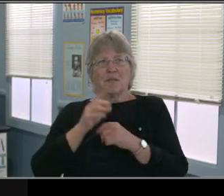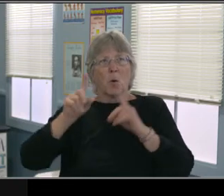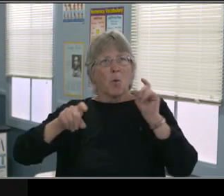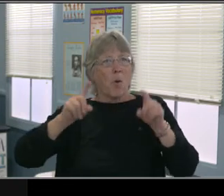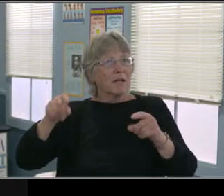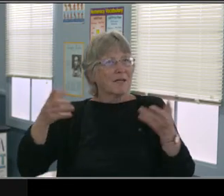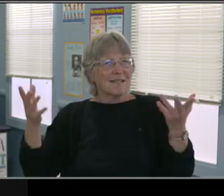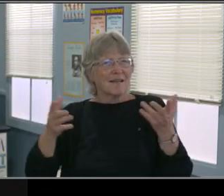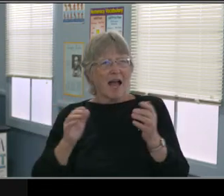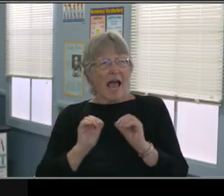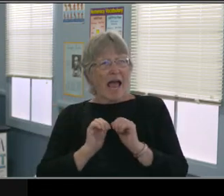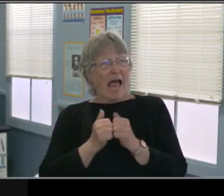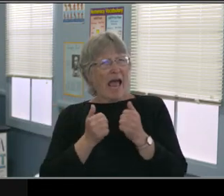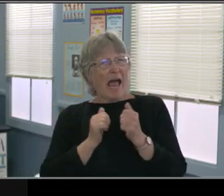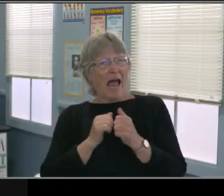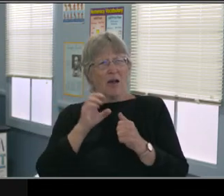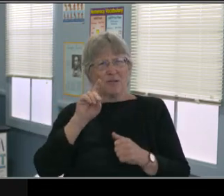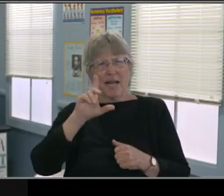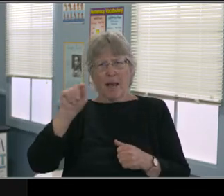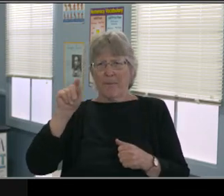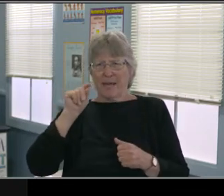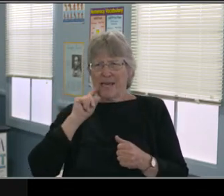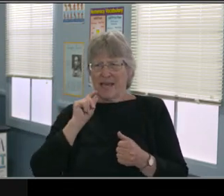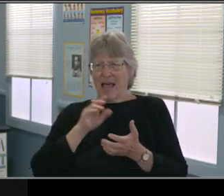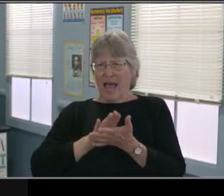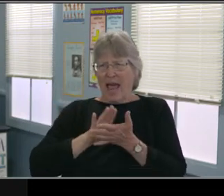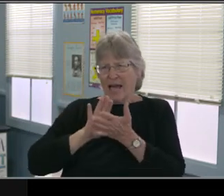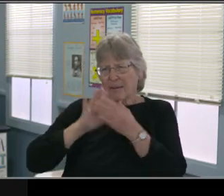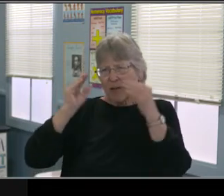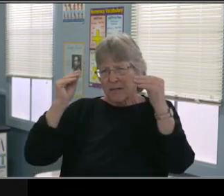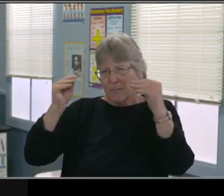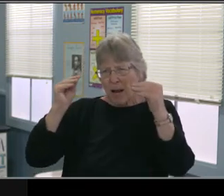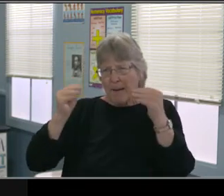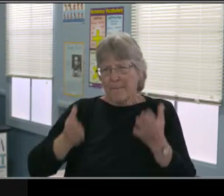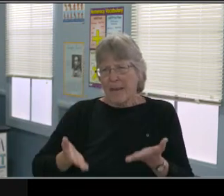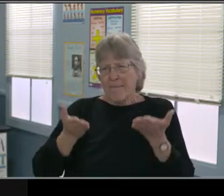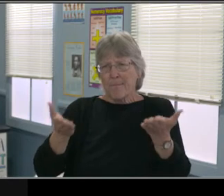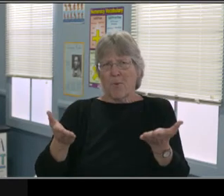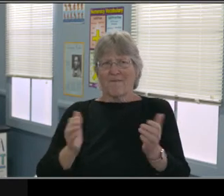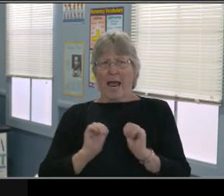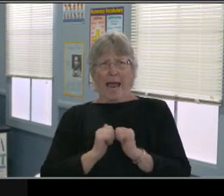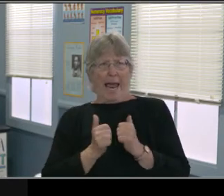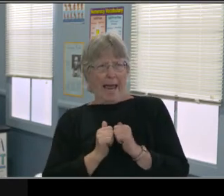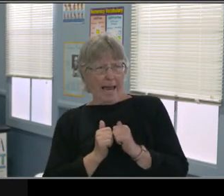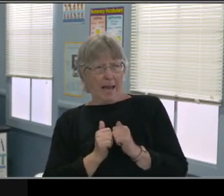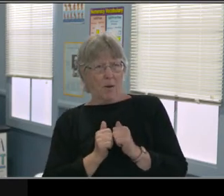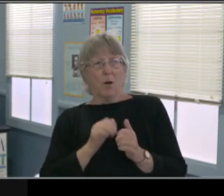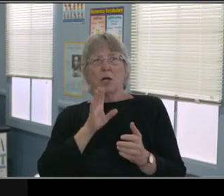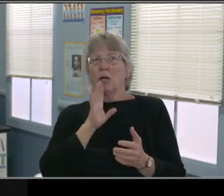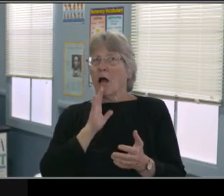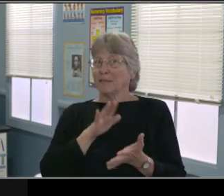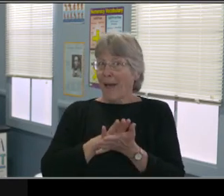"What DLP supplementary aids and services are needed to support academic instruction and related services,